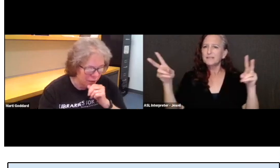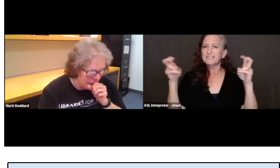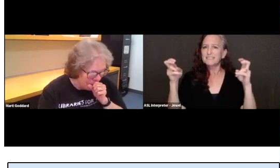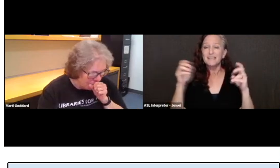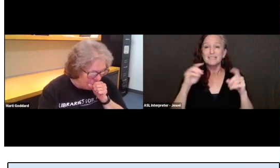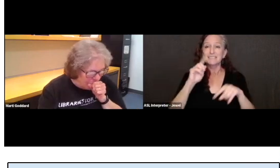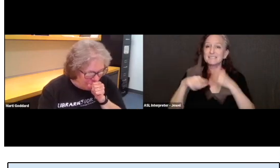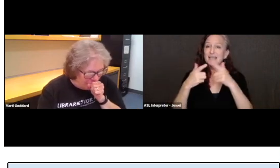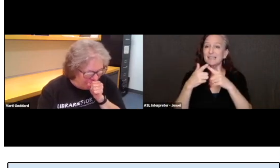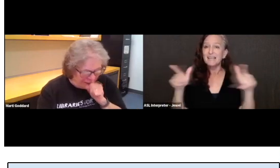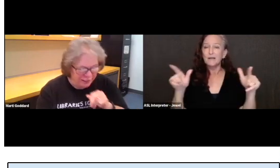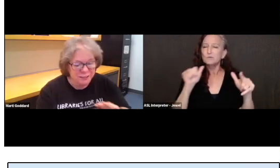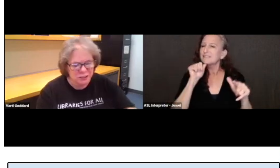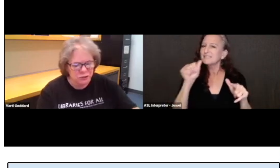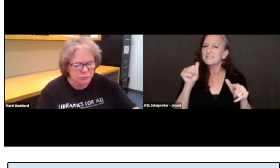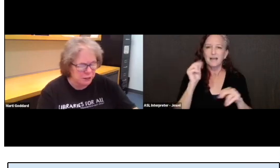Excuse me.